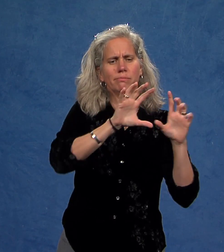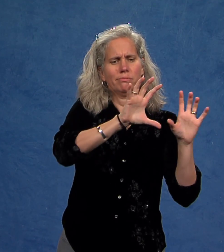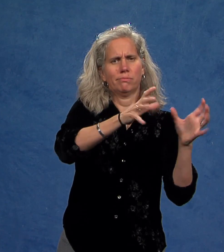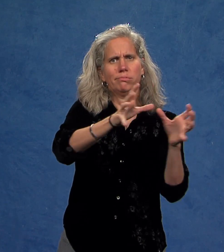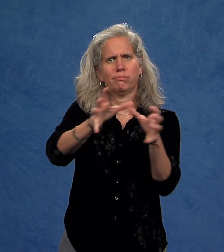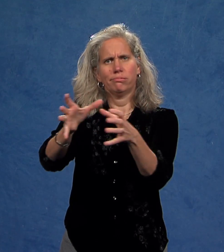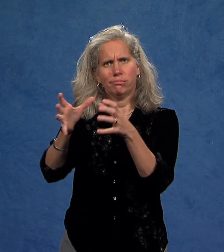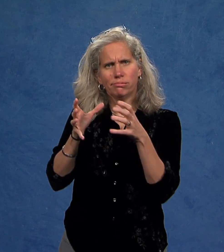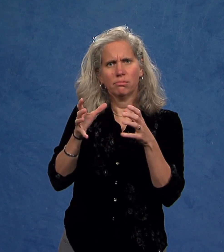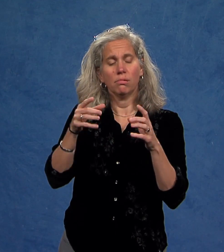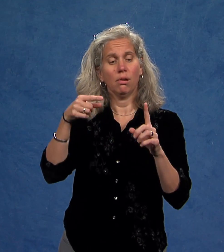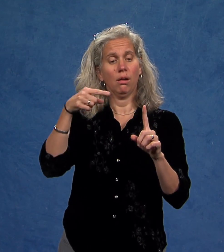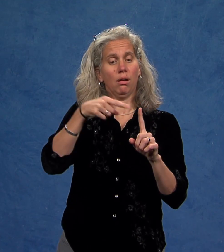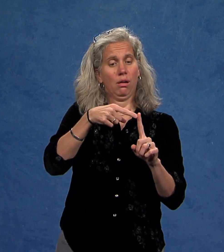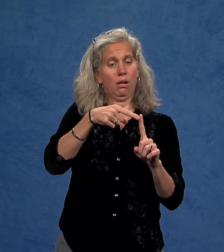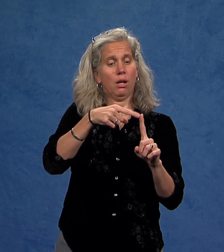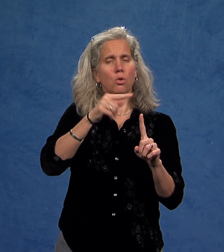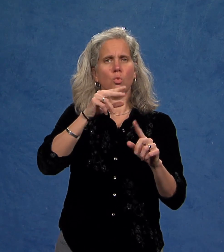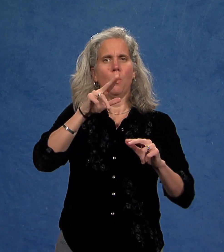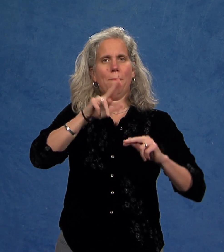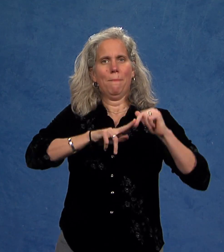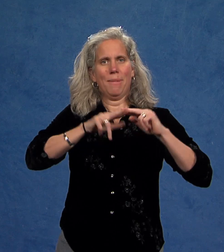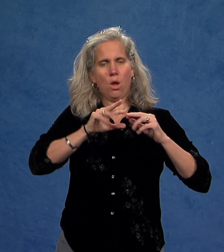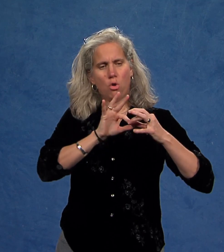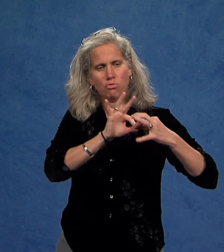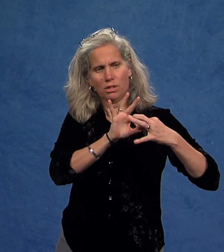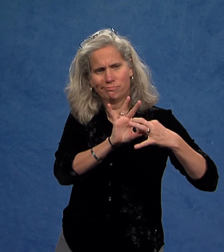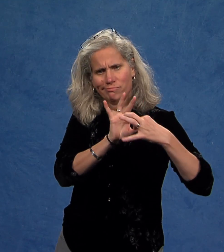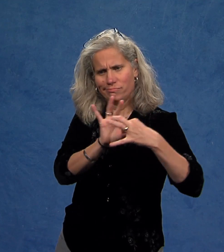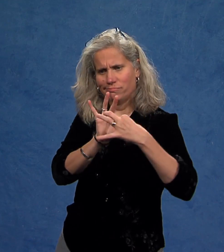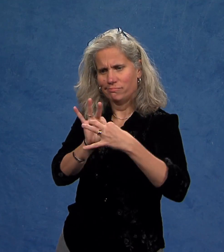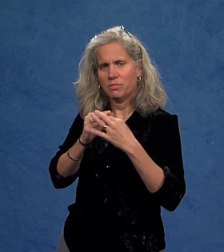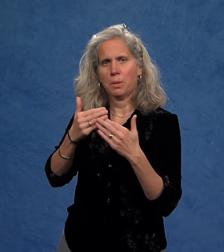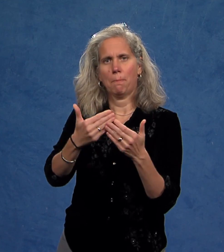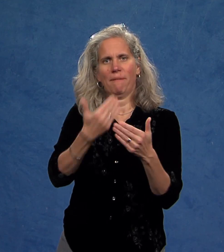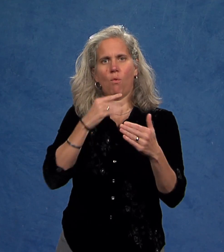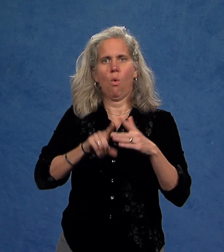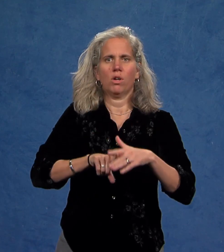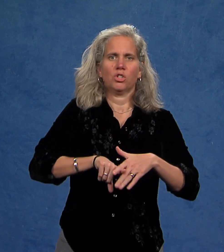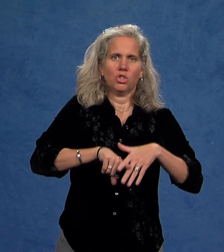with various stakeholders in order to further the relationship-building process